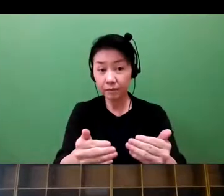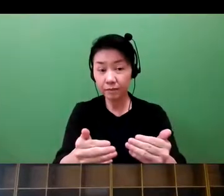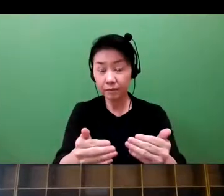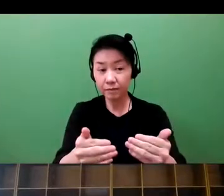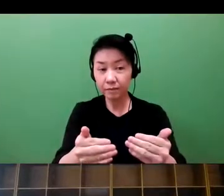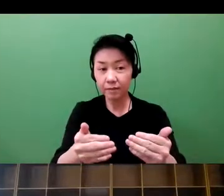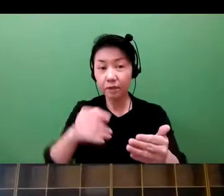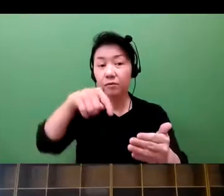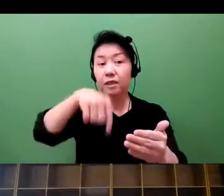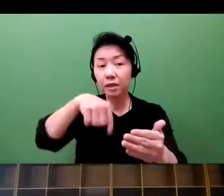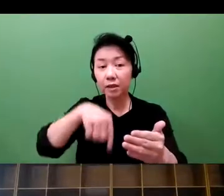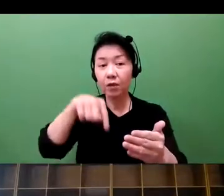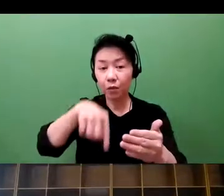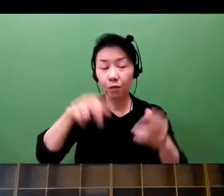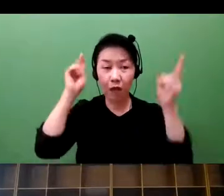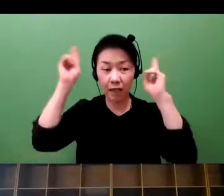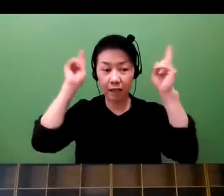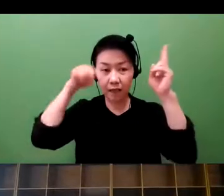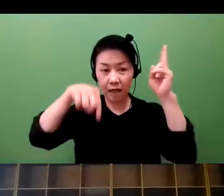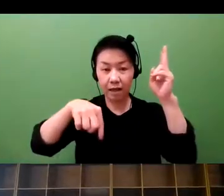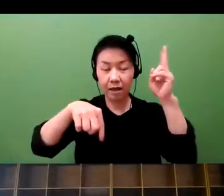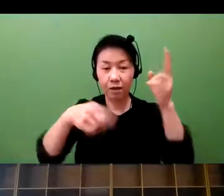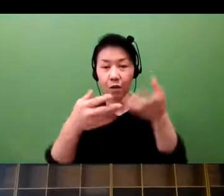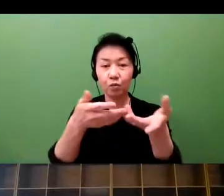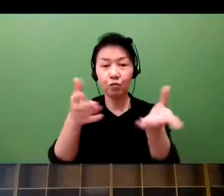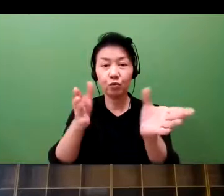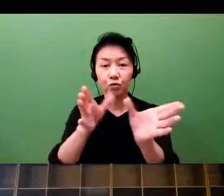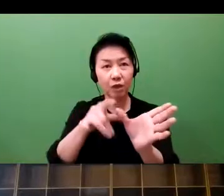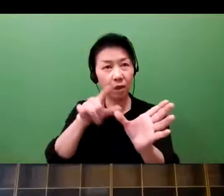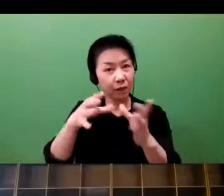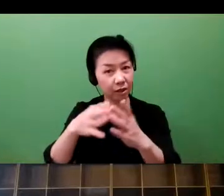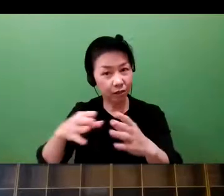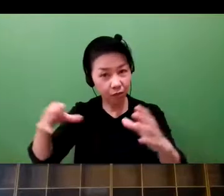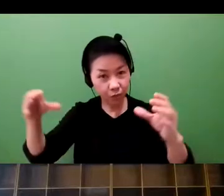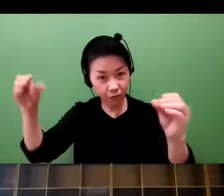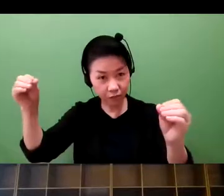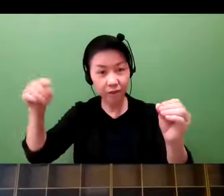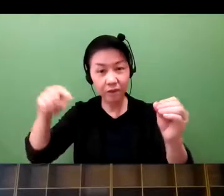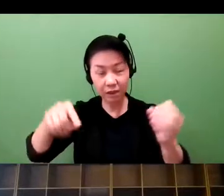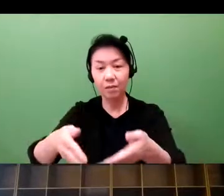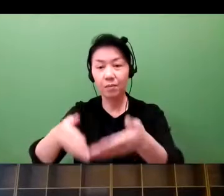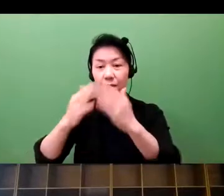doctors and helping patients. A peer group-- of course, this indicates